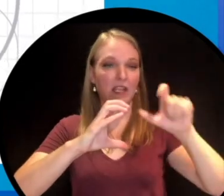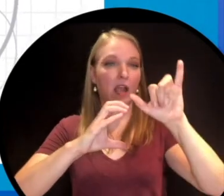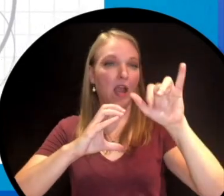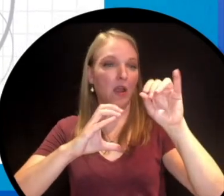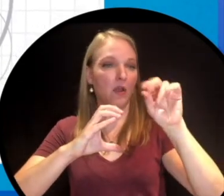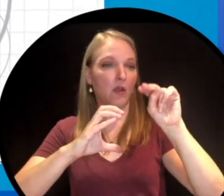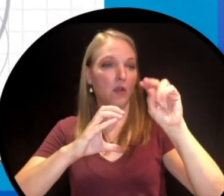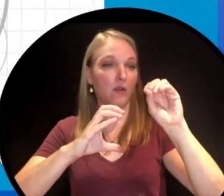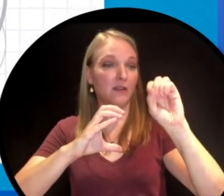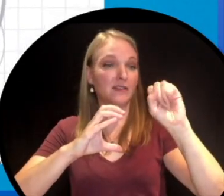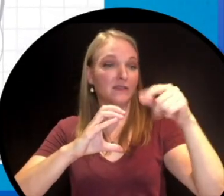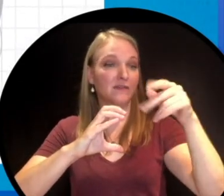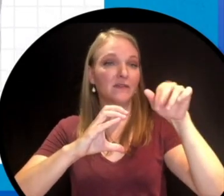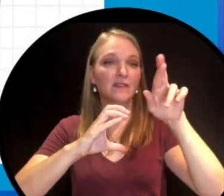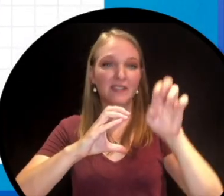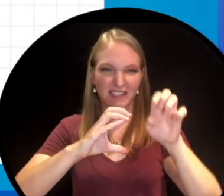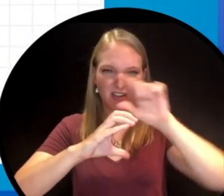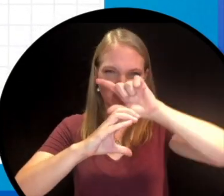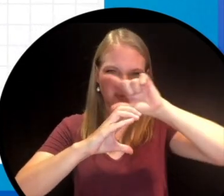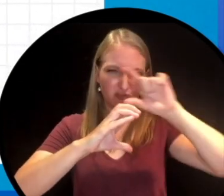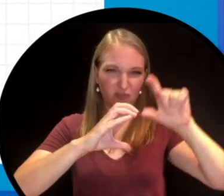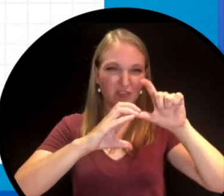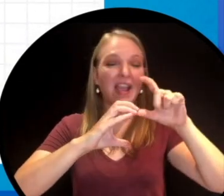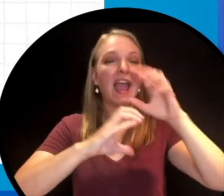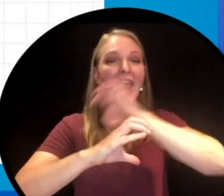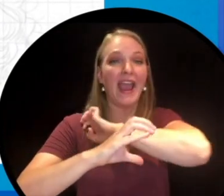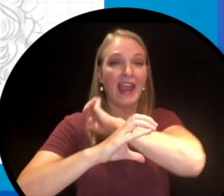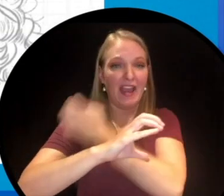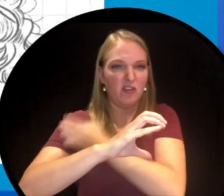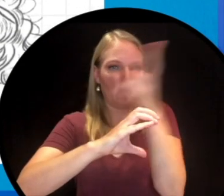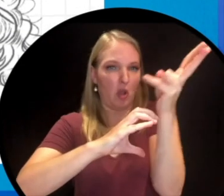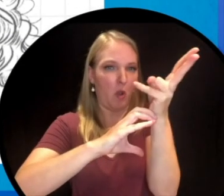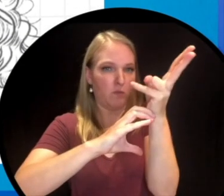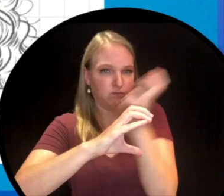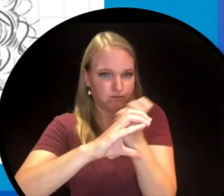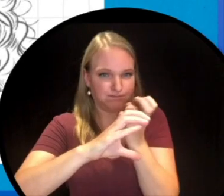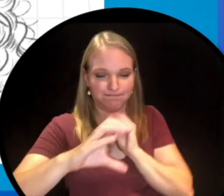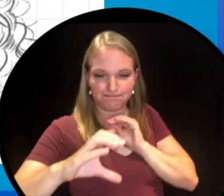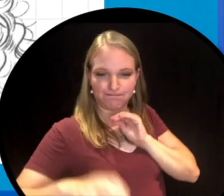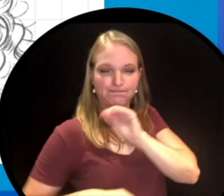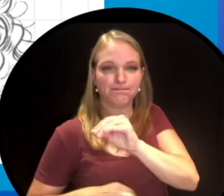which is the atmosphere all surrounding the earth and then isolated and put it into a death ray that